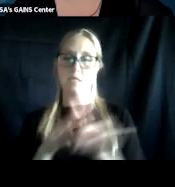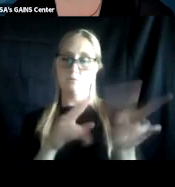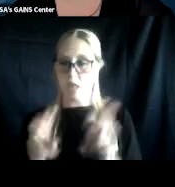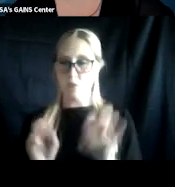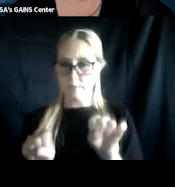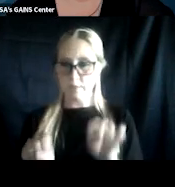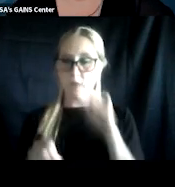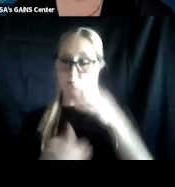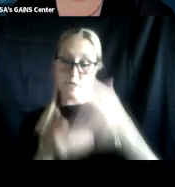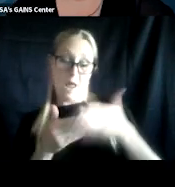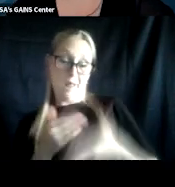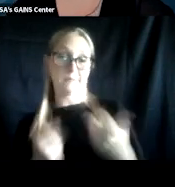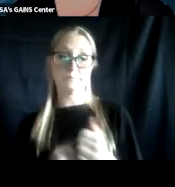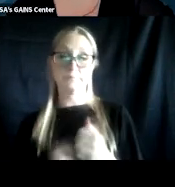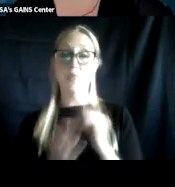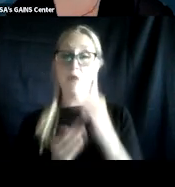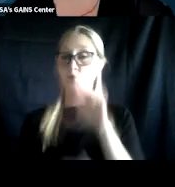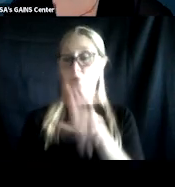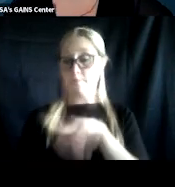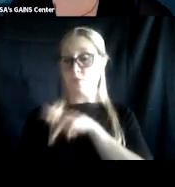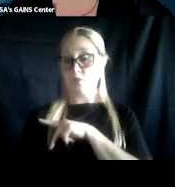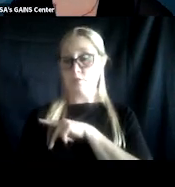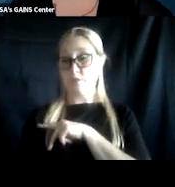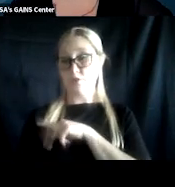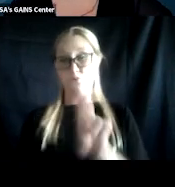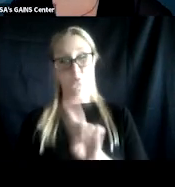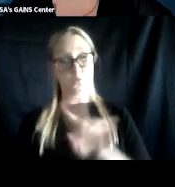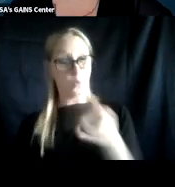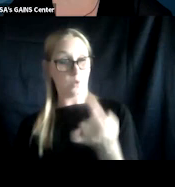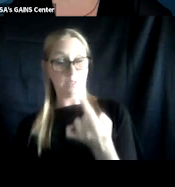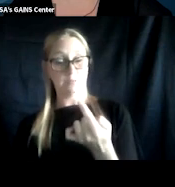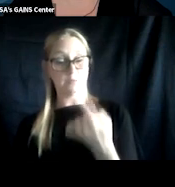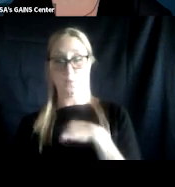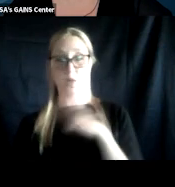is for your personal portfolio use only. We are not able to offer CEU credits.